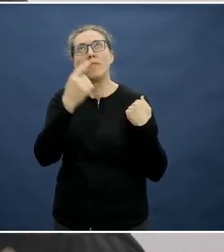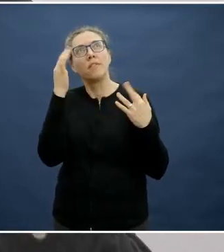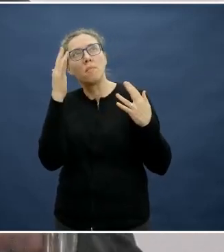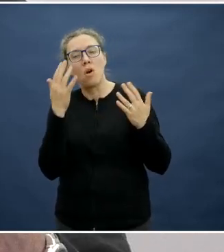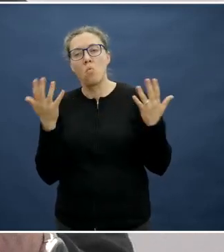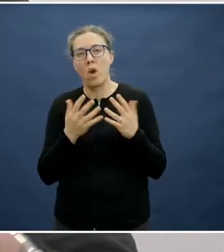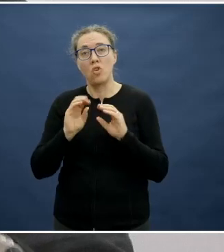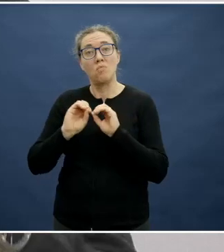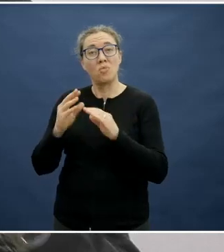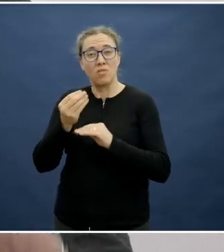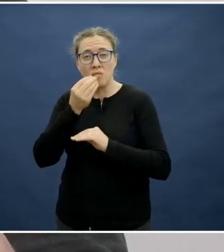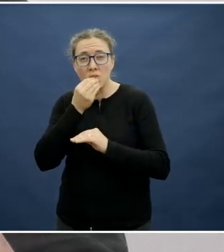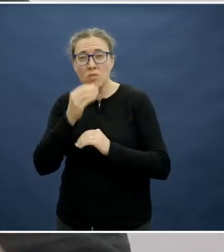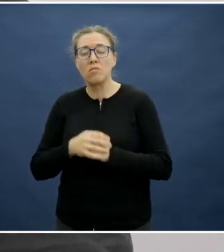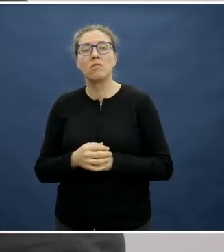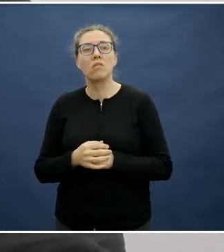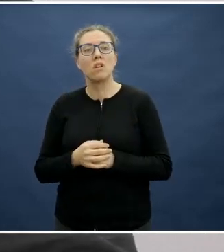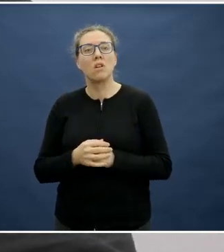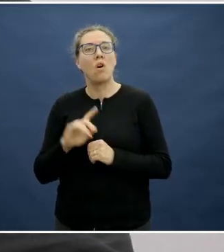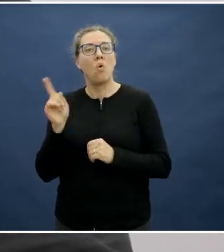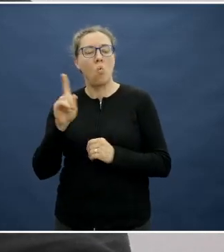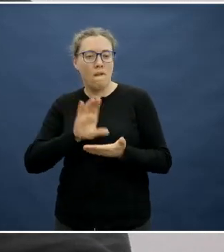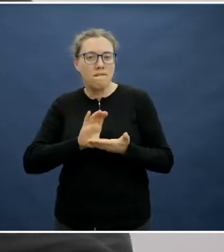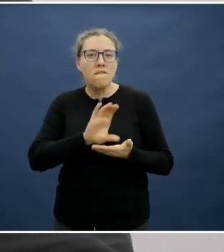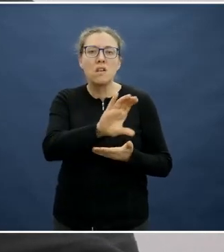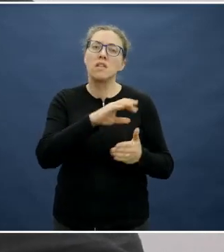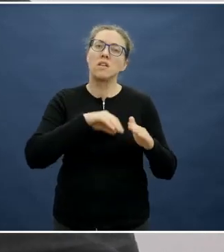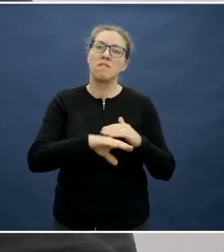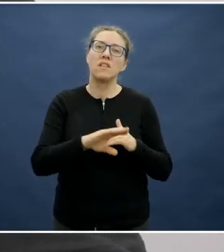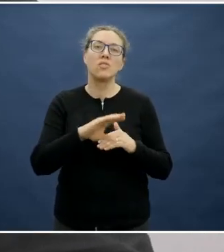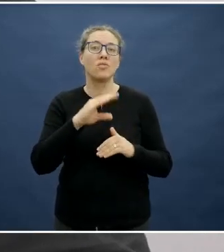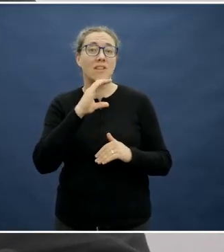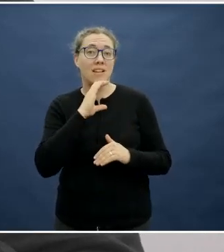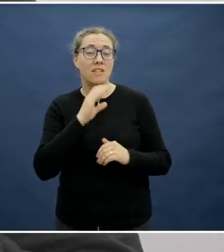of investment that's put into school canteens, the policies which, within my question, absolutely